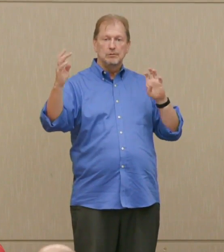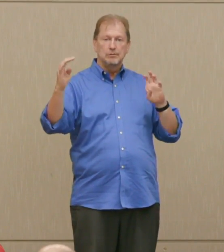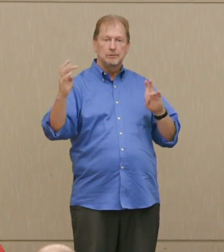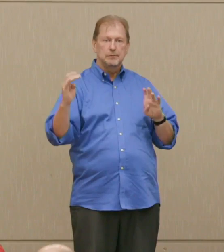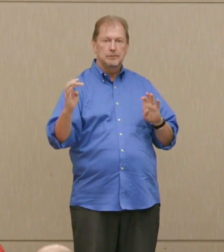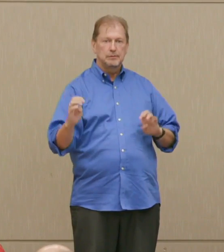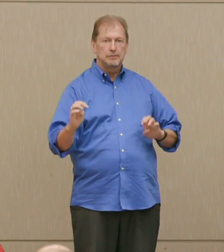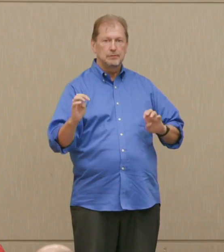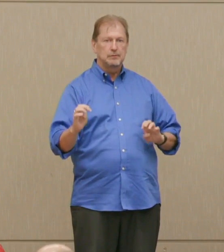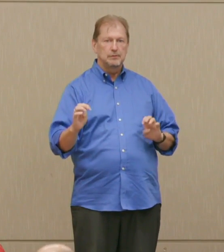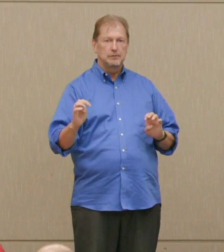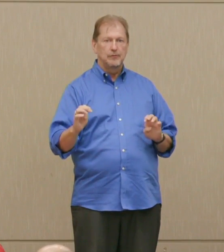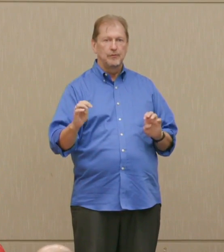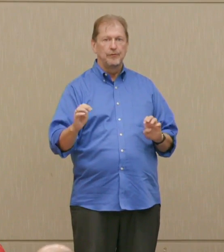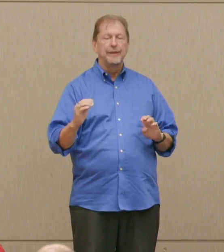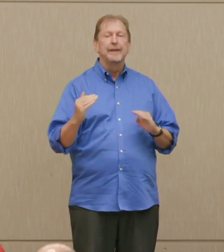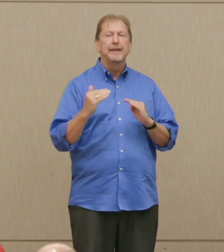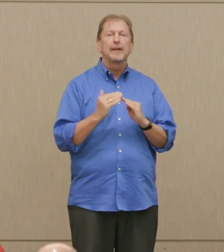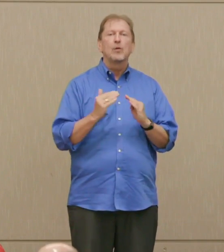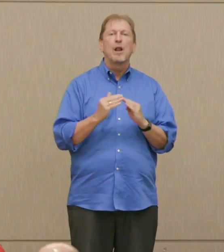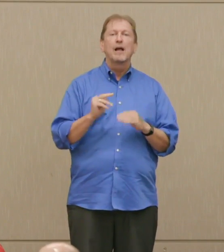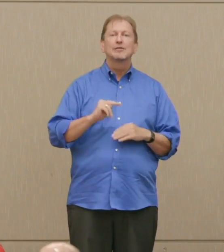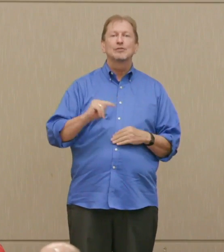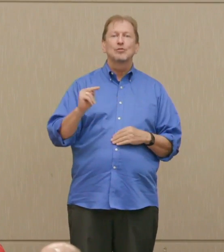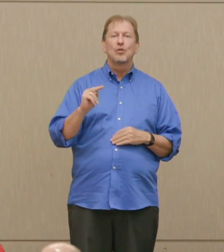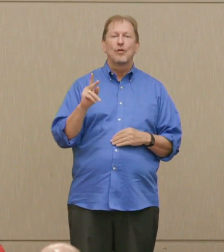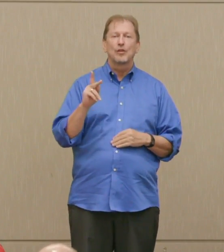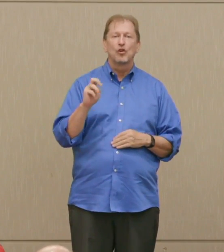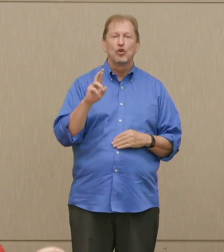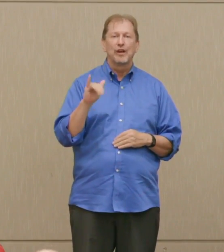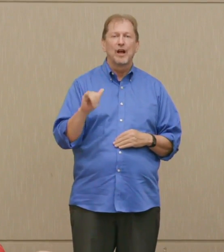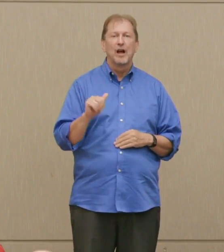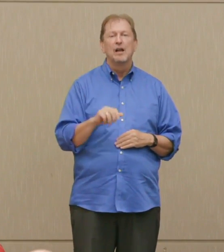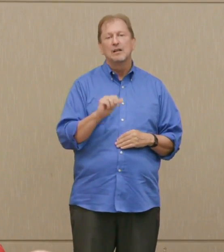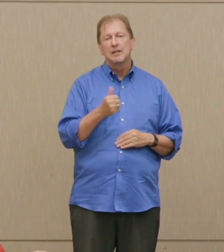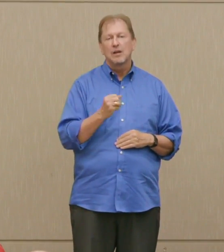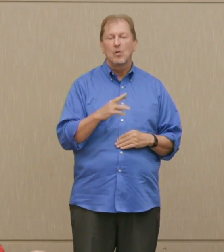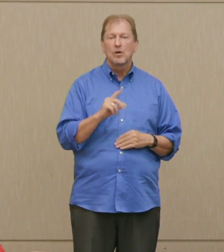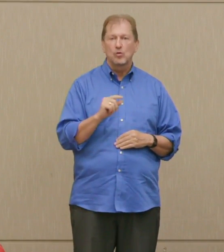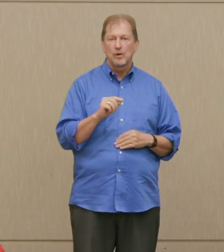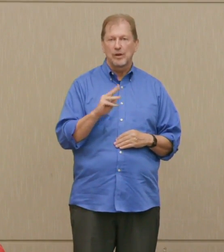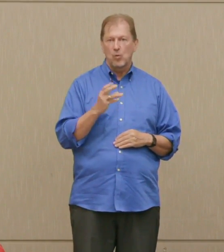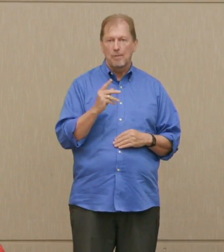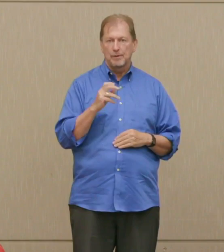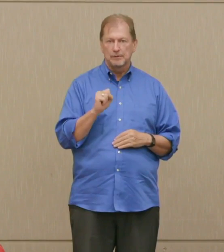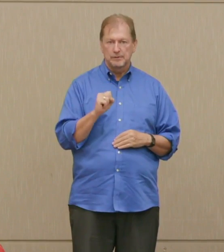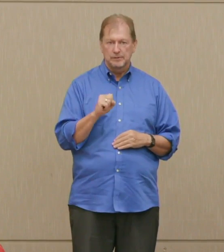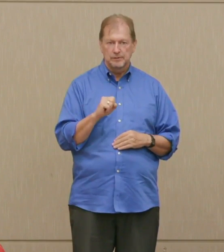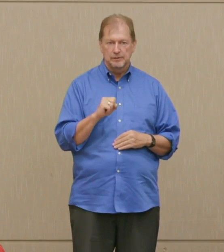Korea with it's 10 to 20 weapons. Would that remove deterrents?